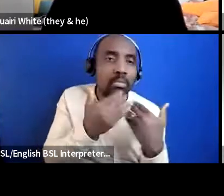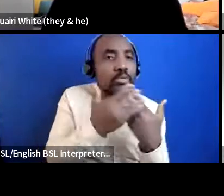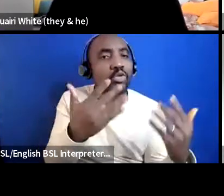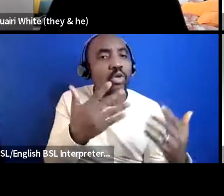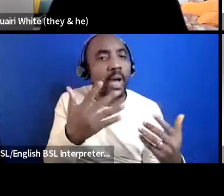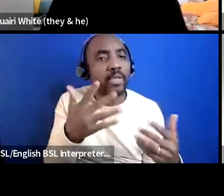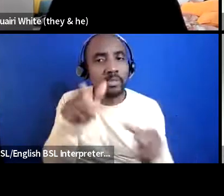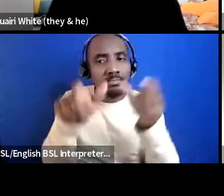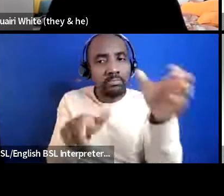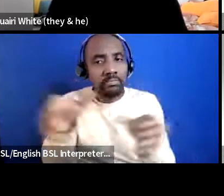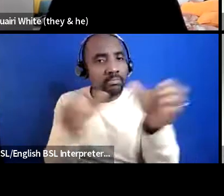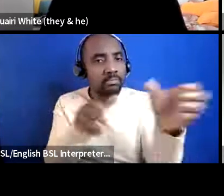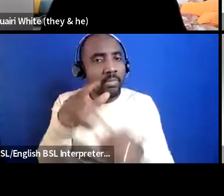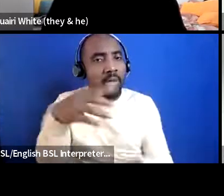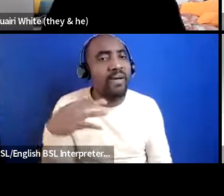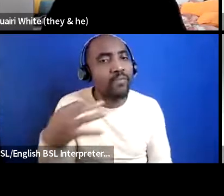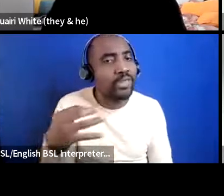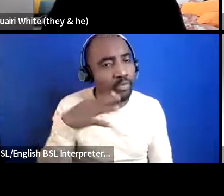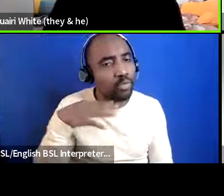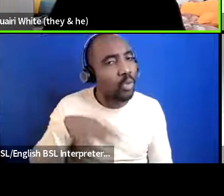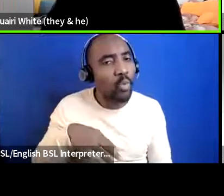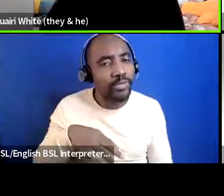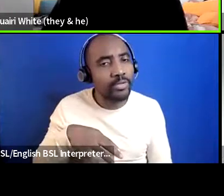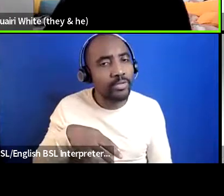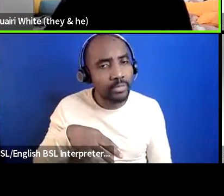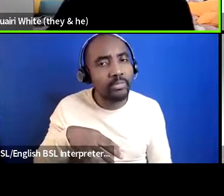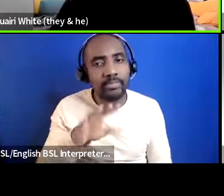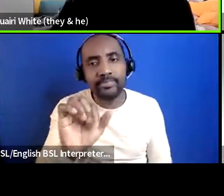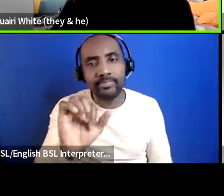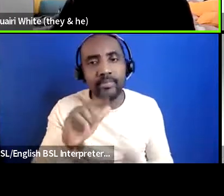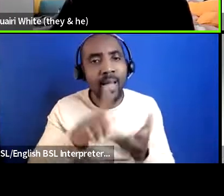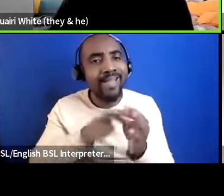yeah i'd love to hear more about that yeah so with with our volunteers obviously